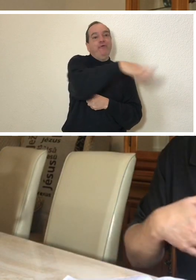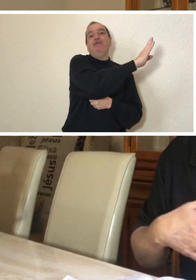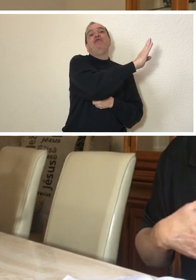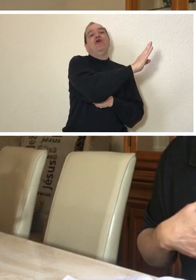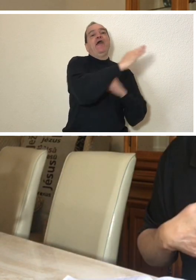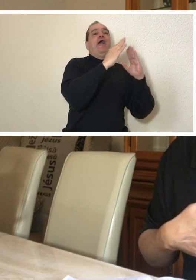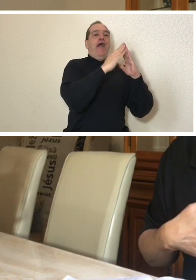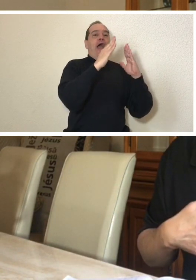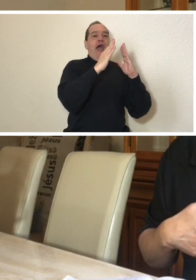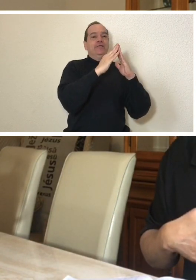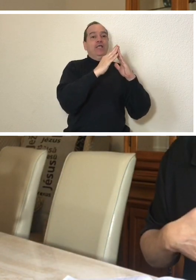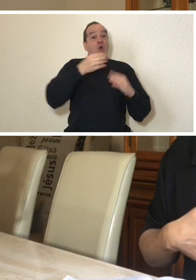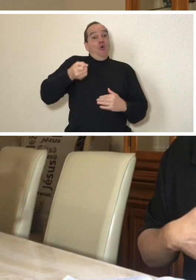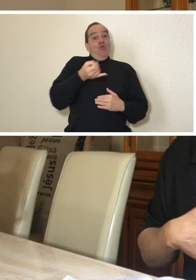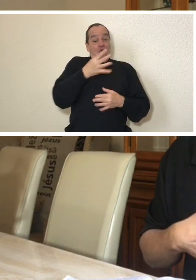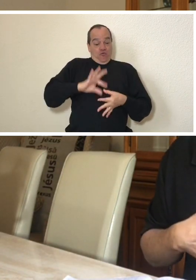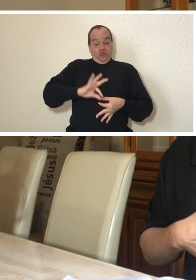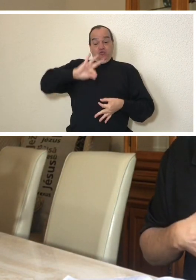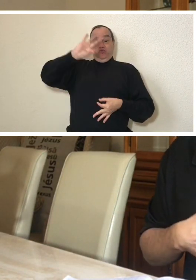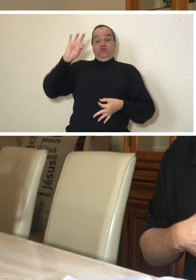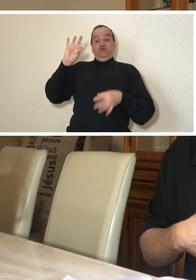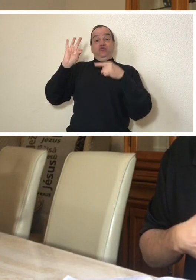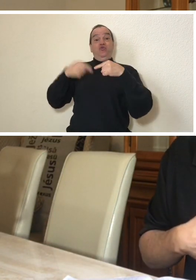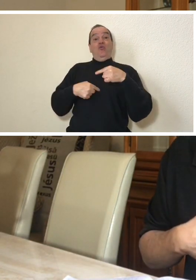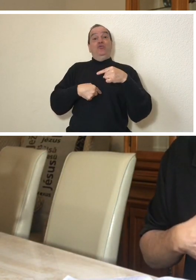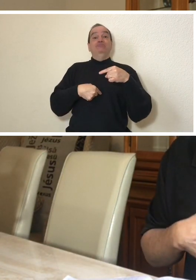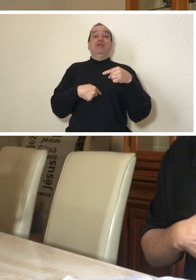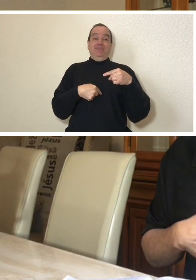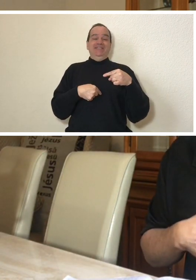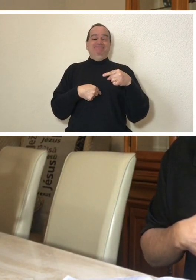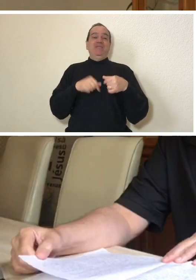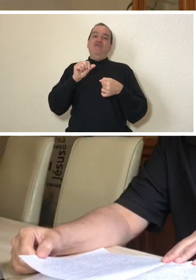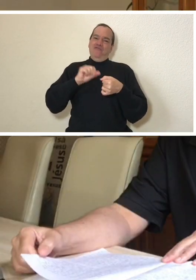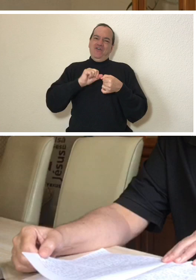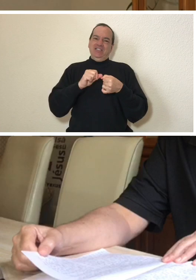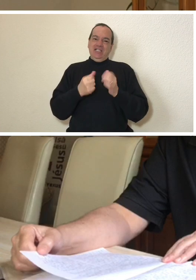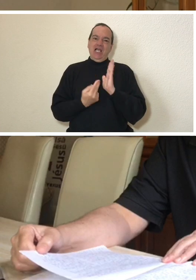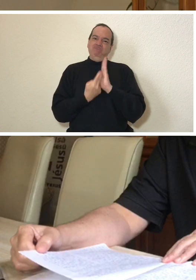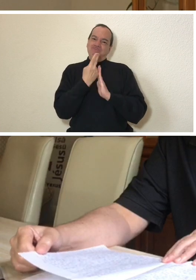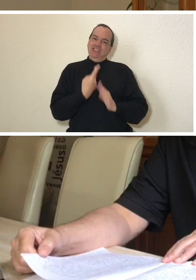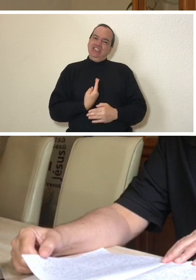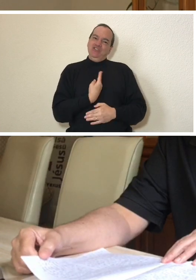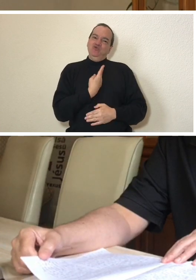accessory implanted in my abdomen. I had this surgery